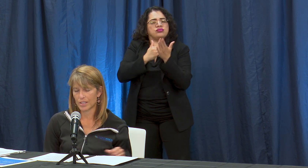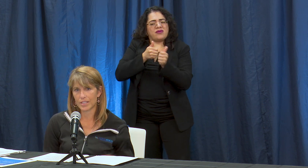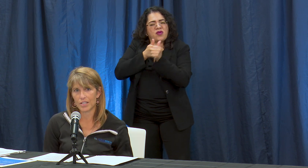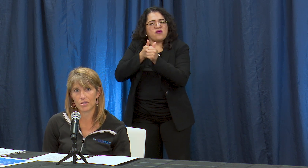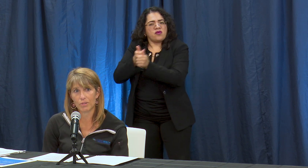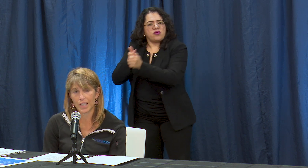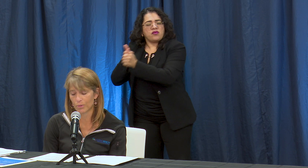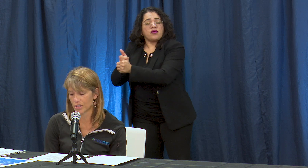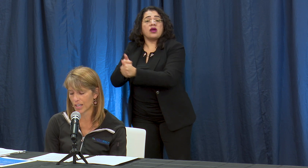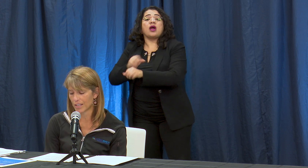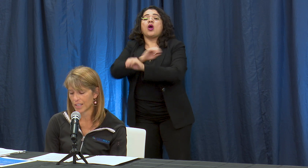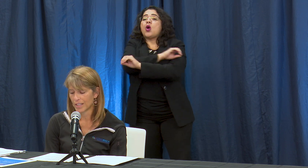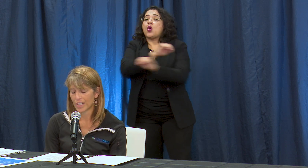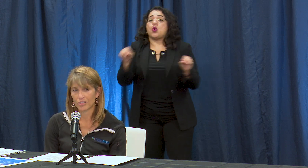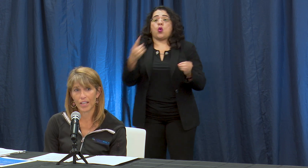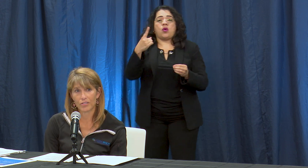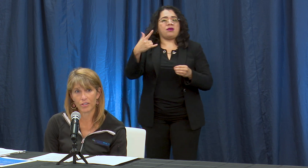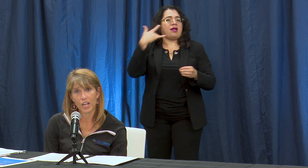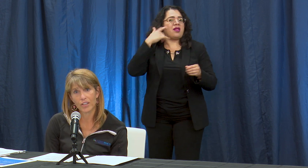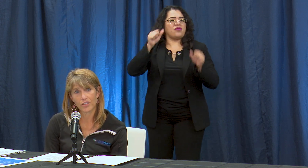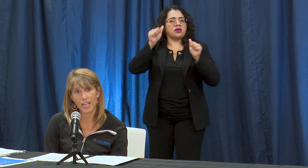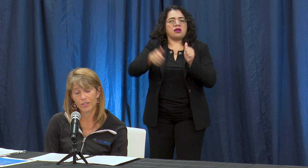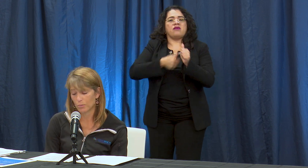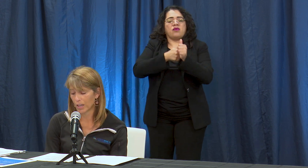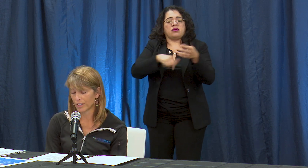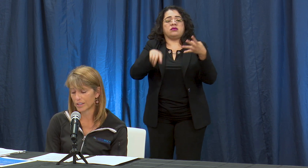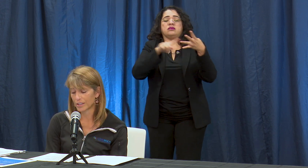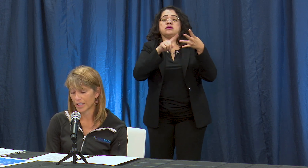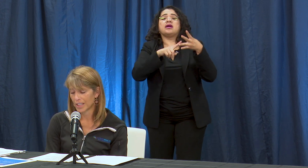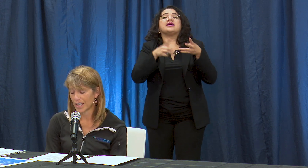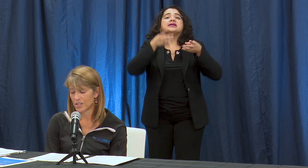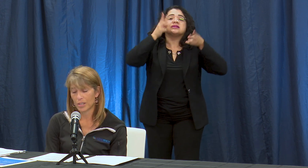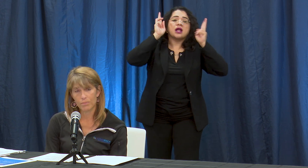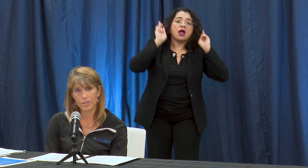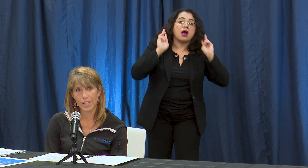the stage three which are things like salons and tattoo parlors, gyms like